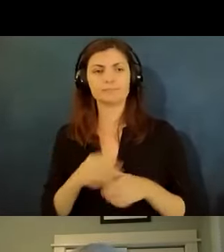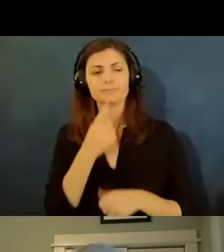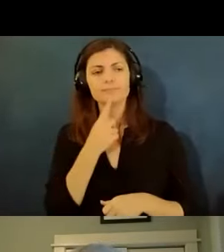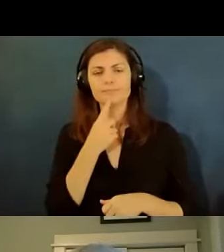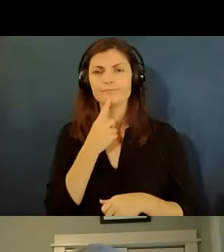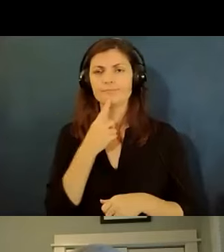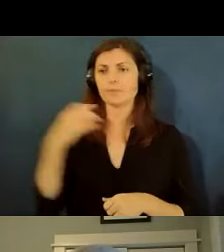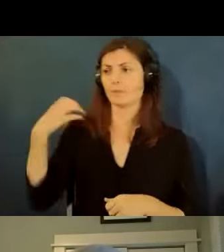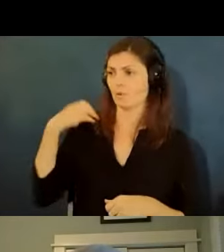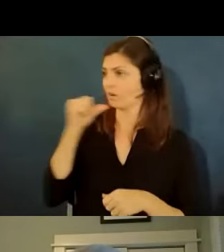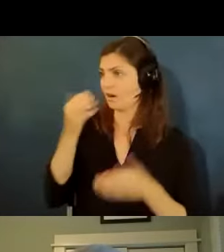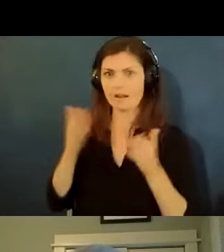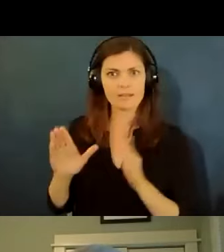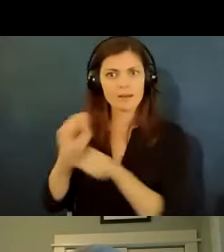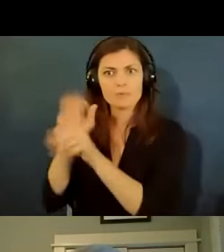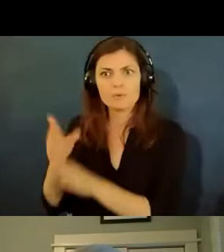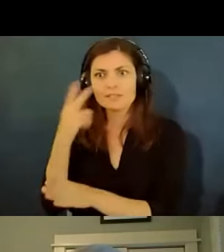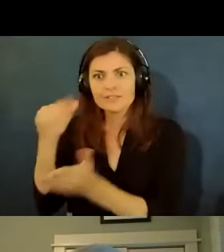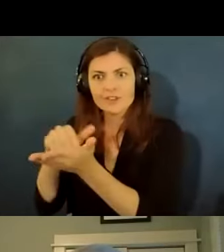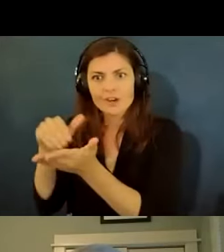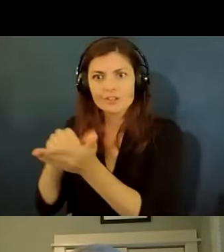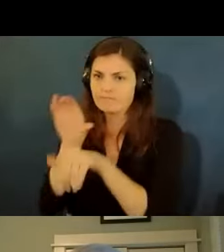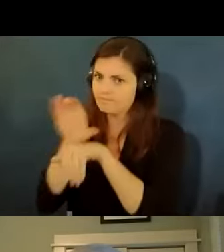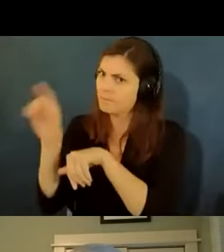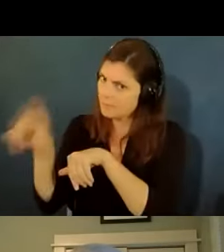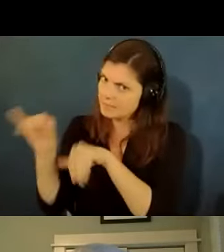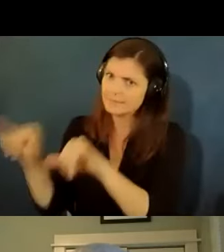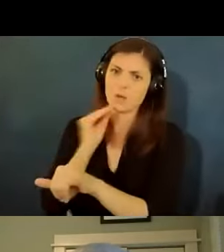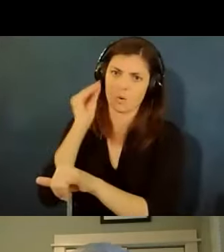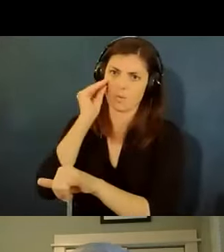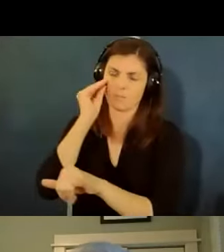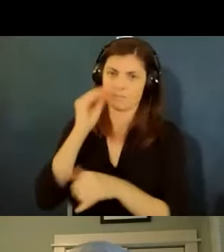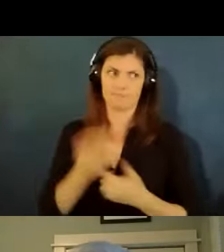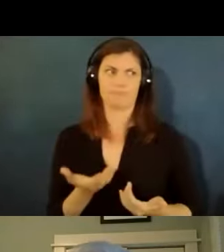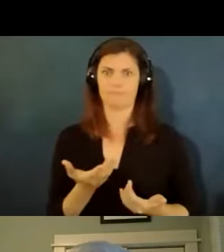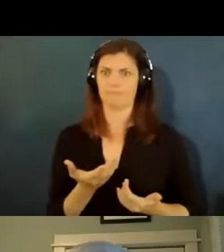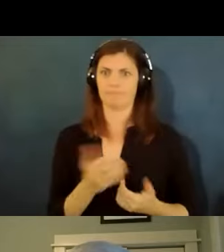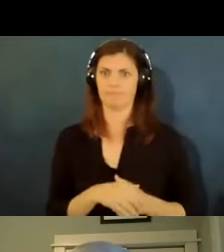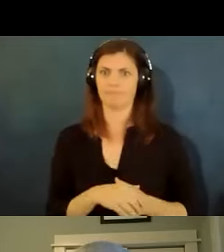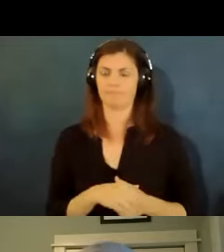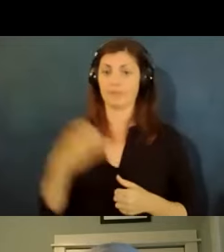to see their doctor and forces them to stay home the employer has done a poll asking about medical